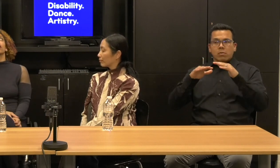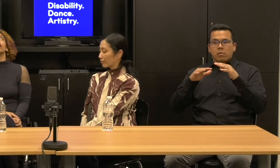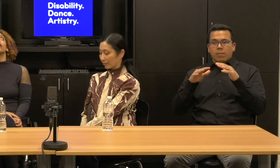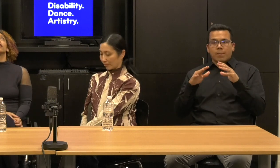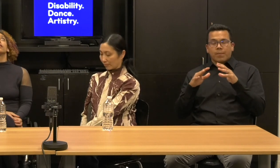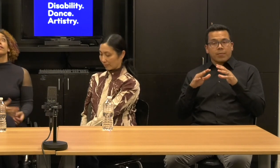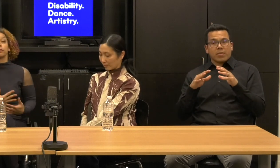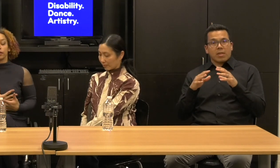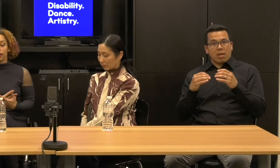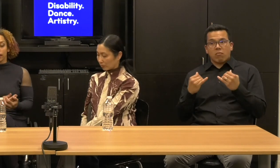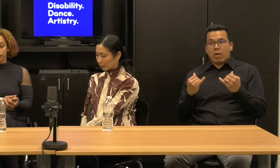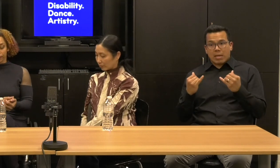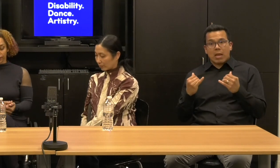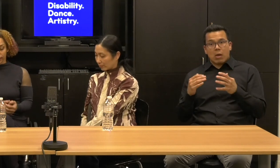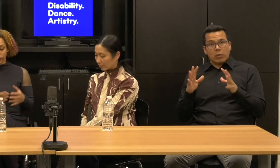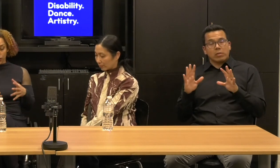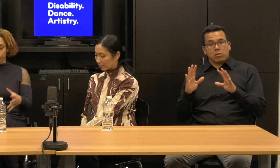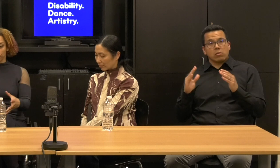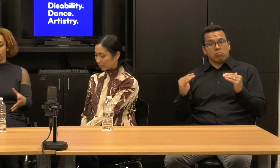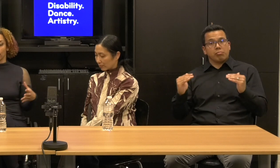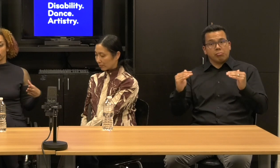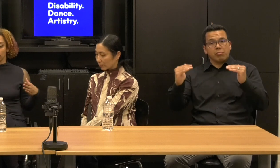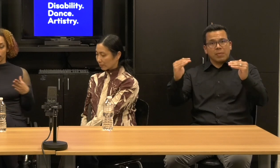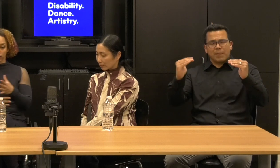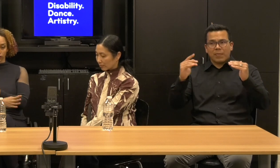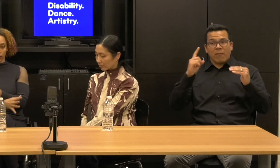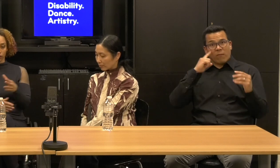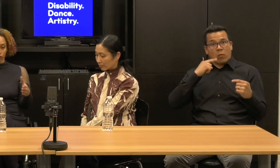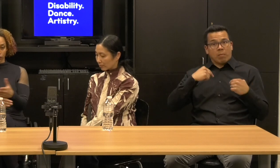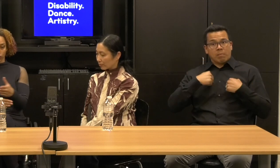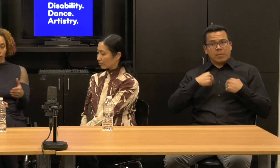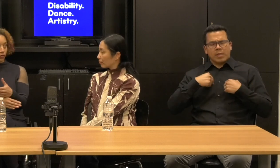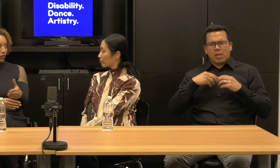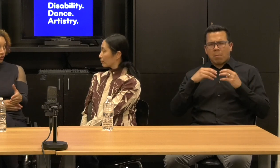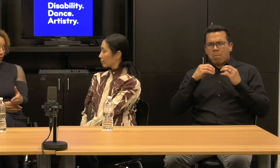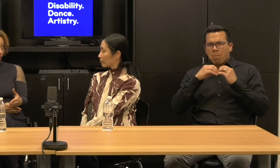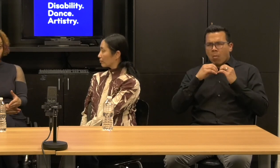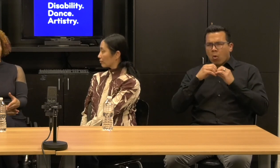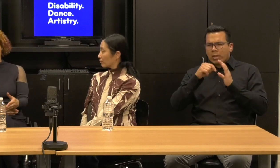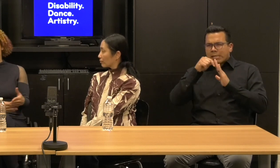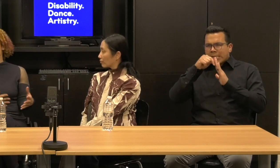It's going for me deeper and in this kind of cross conversation, conversational way